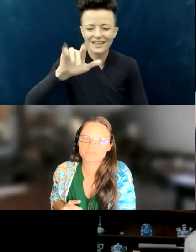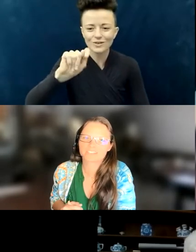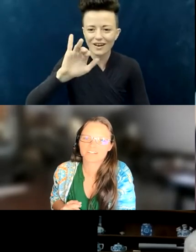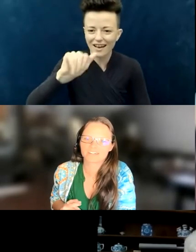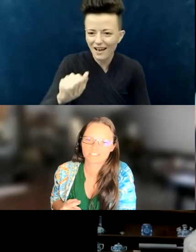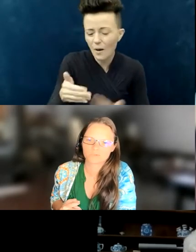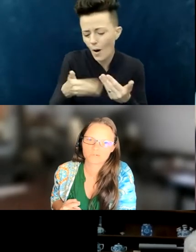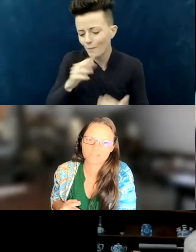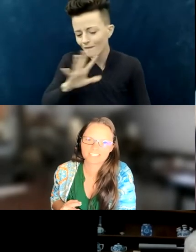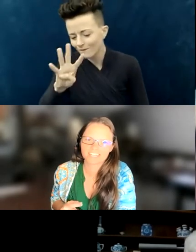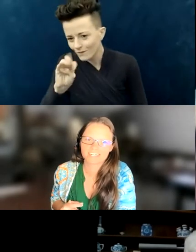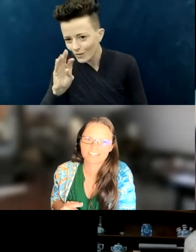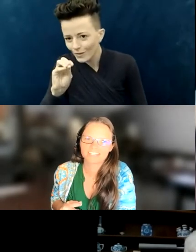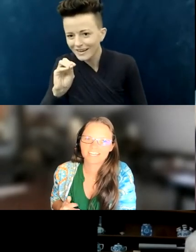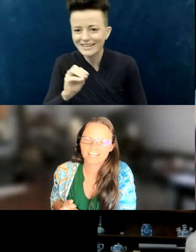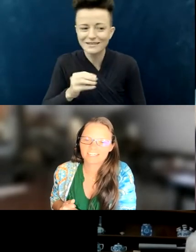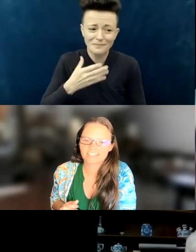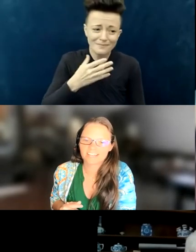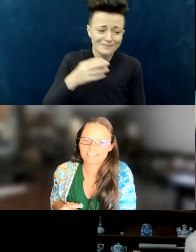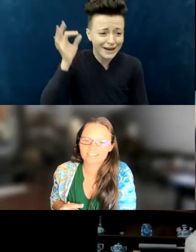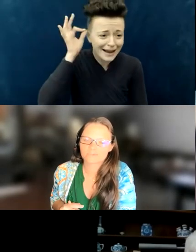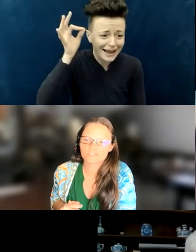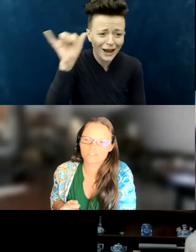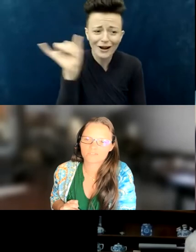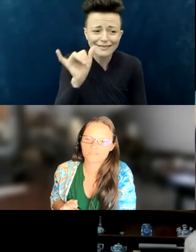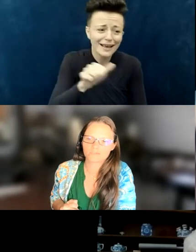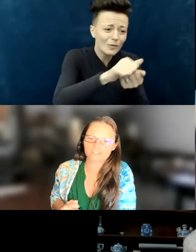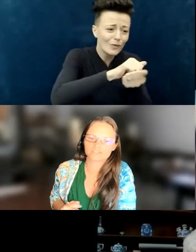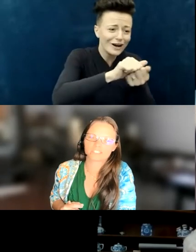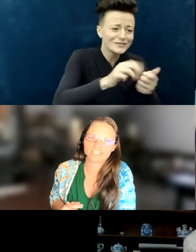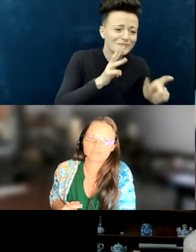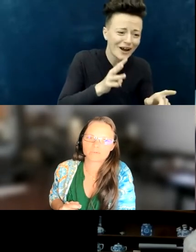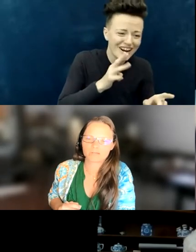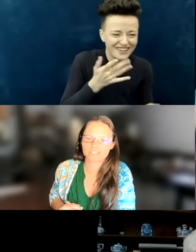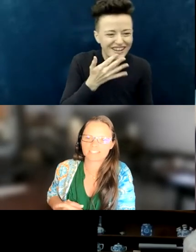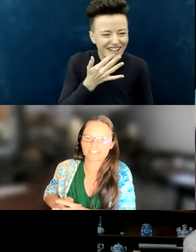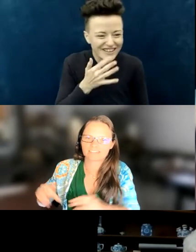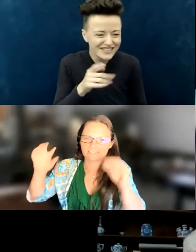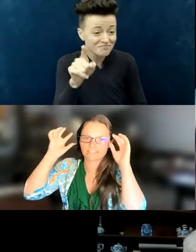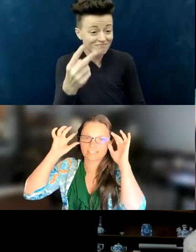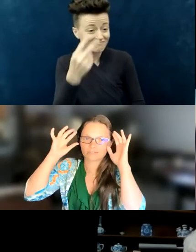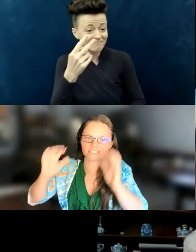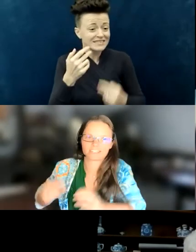with long, dishwater-blonde hair and glasses, which, those of you who are looking at me will probably see light reflecting